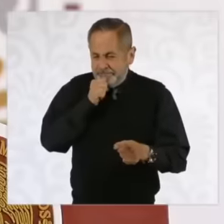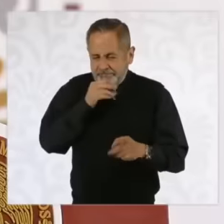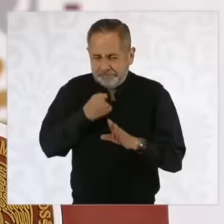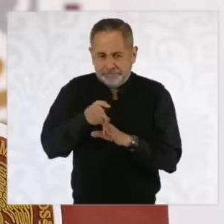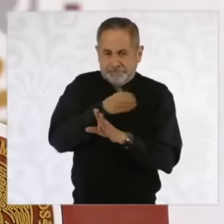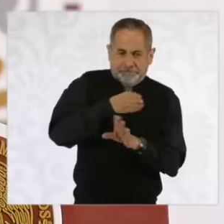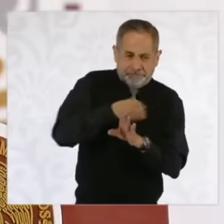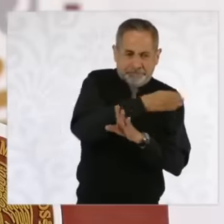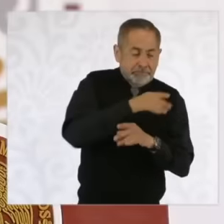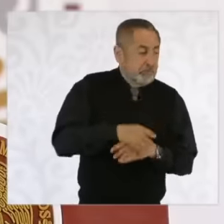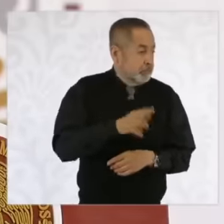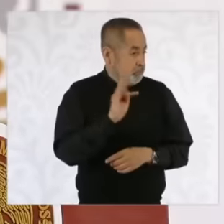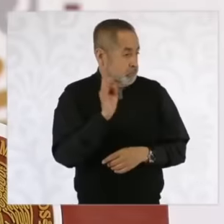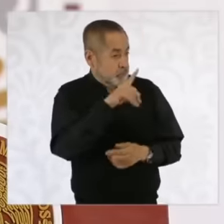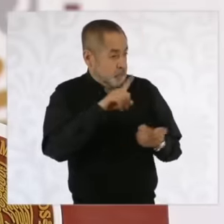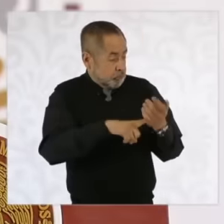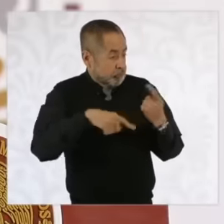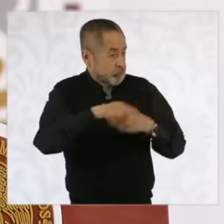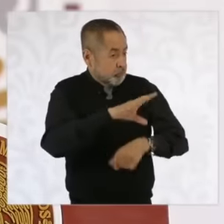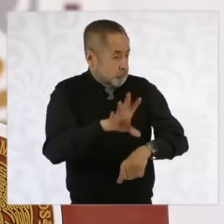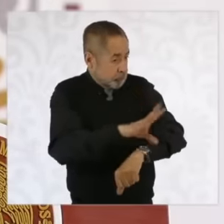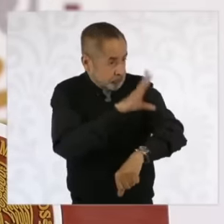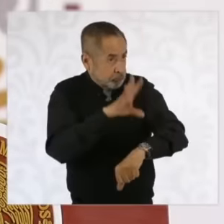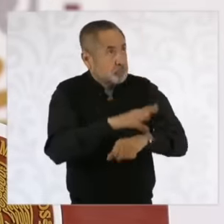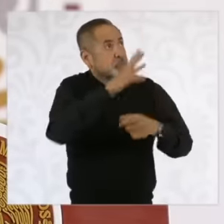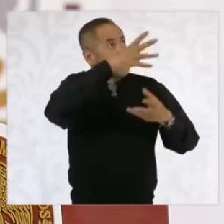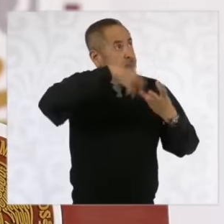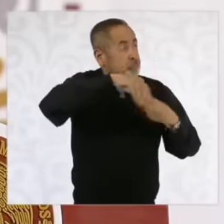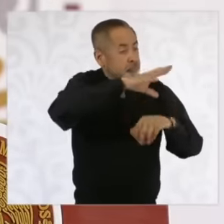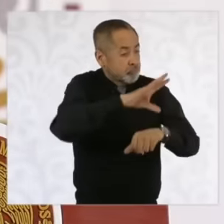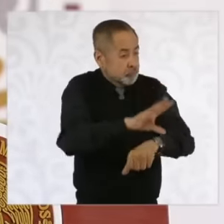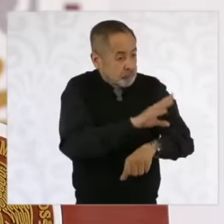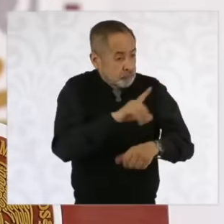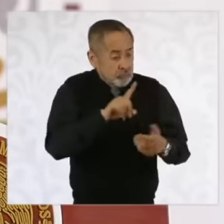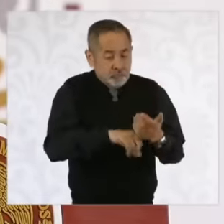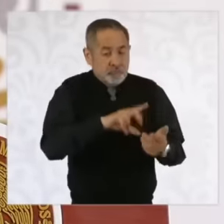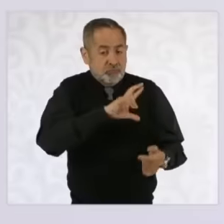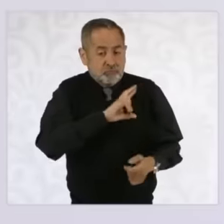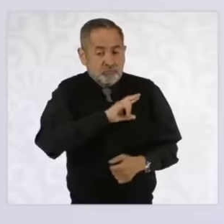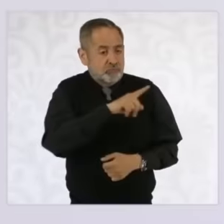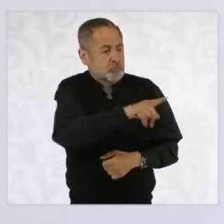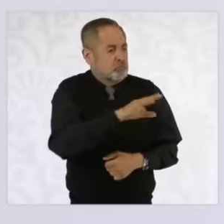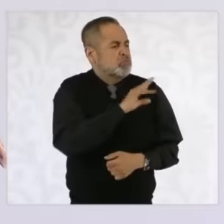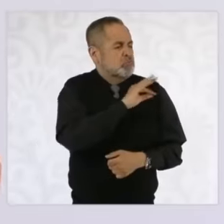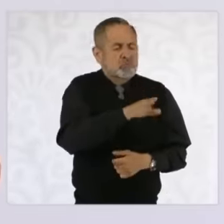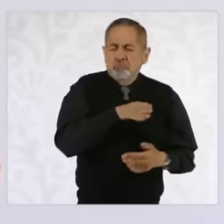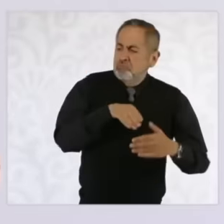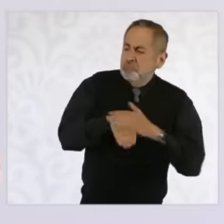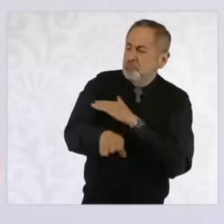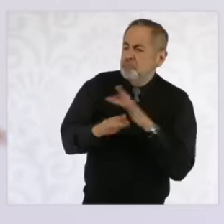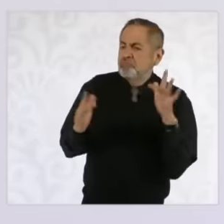energy from renewable energy sources and you are a private person, you can automatically enter the network and you